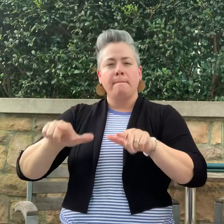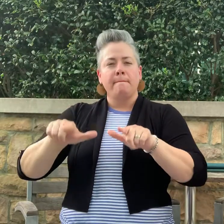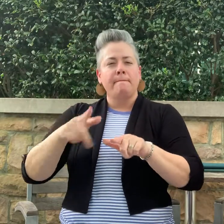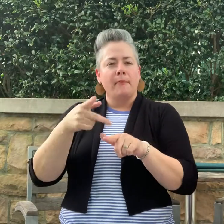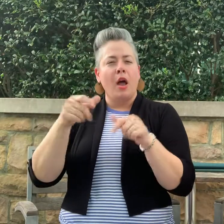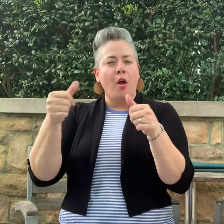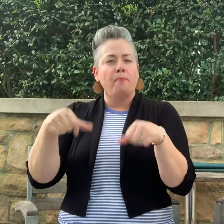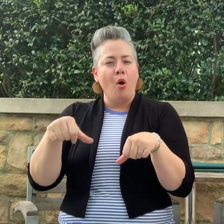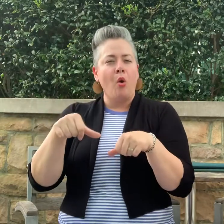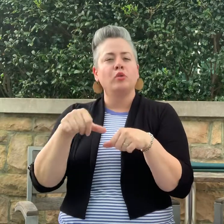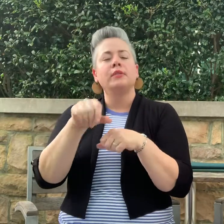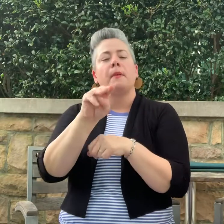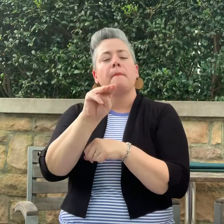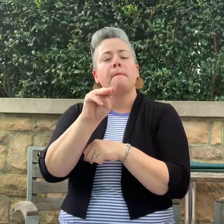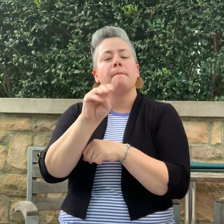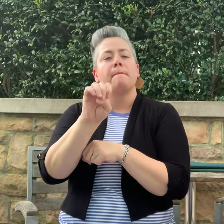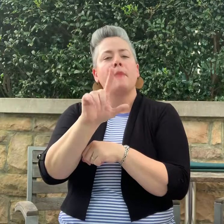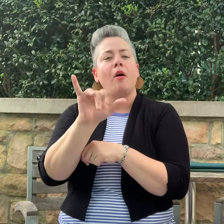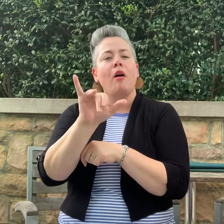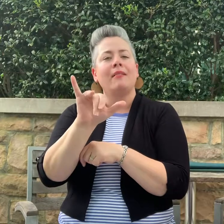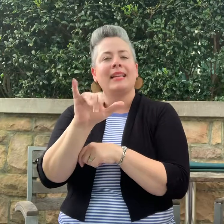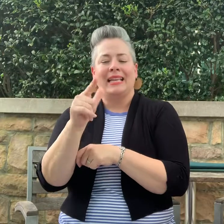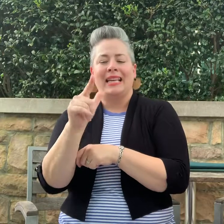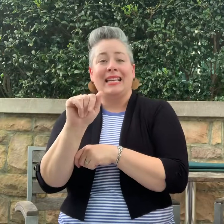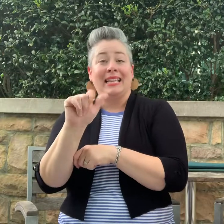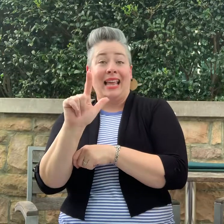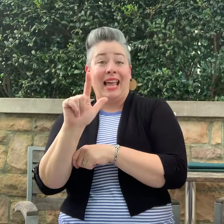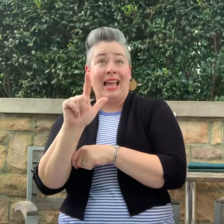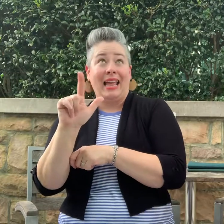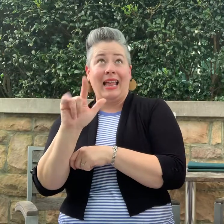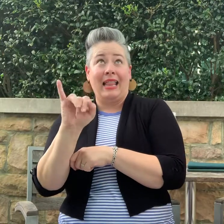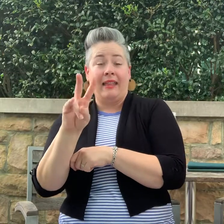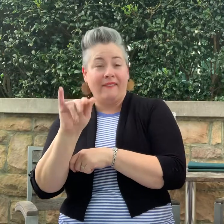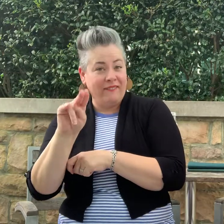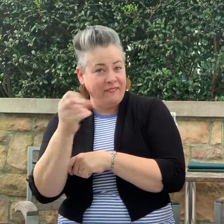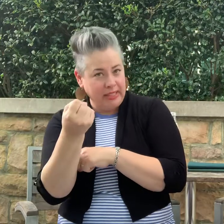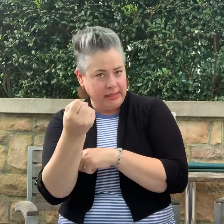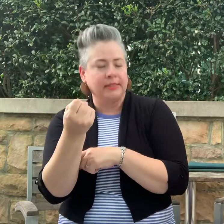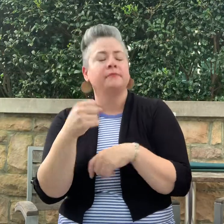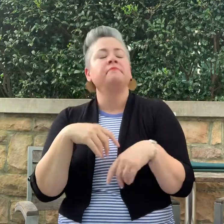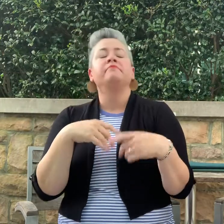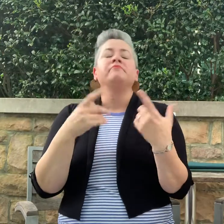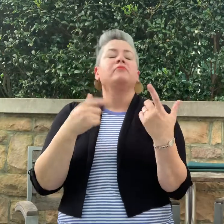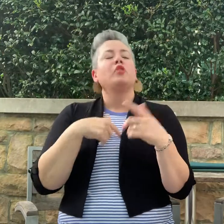post: Review of Molly Gallivan's)